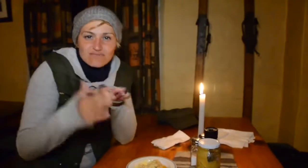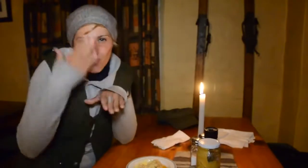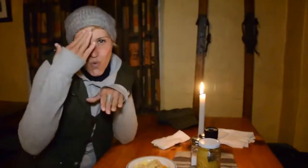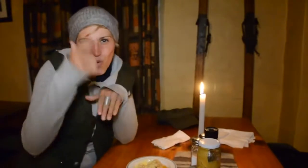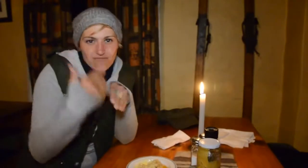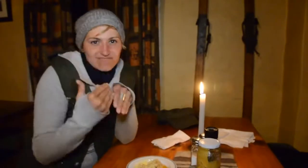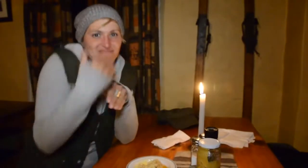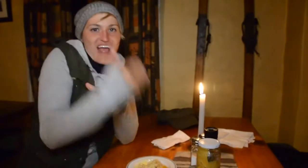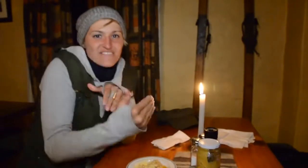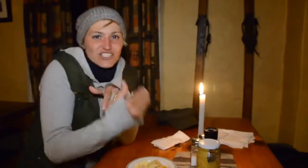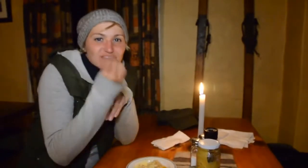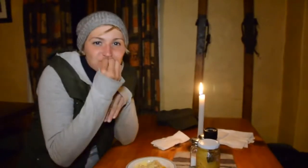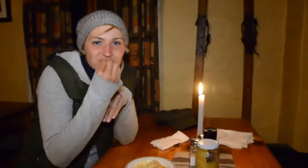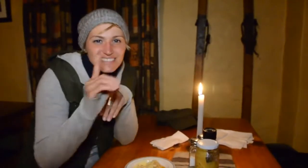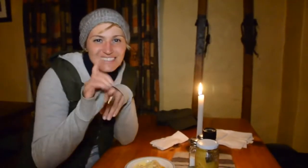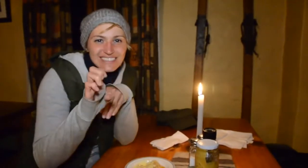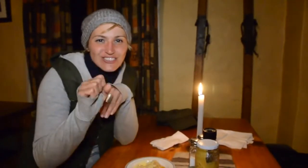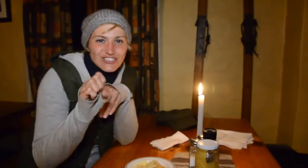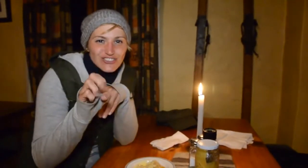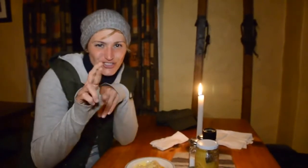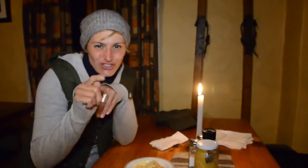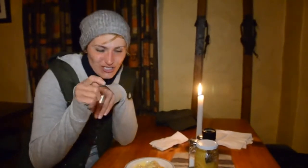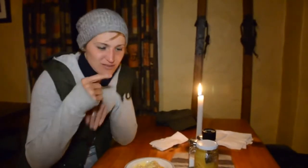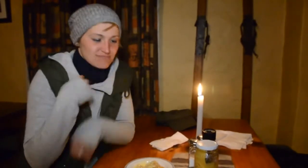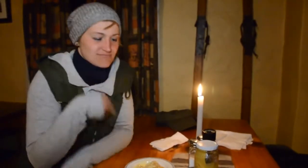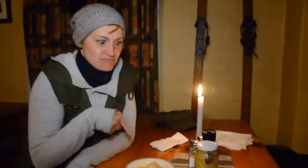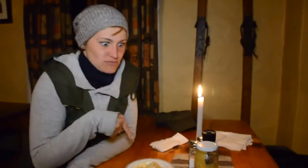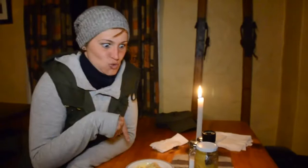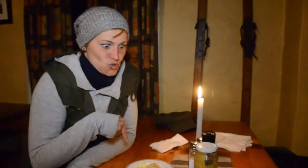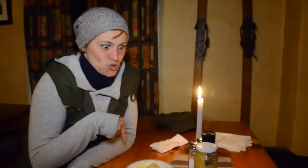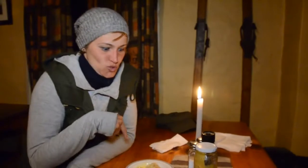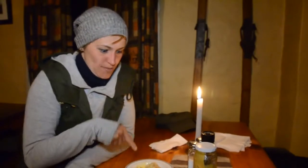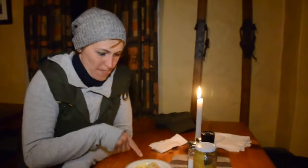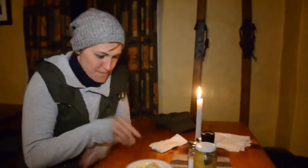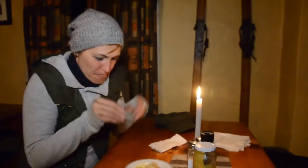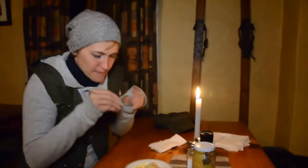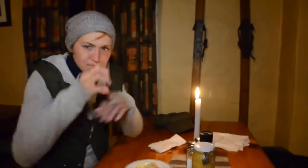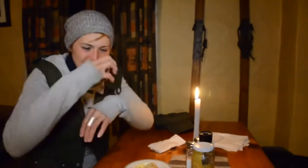After finishing a main meal, what comes after that is dessert, and this was delicious.